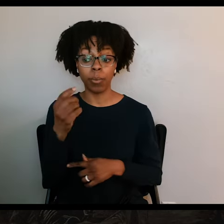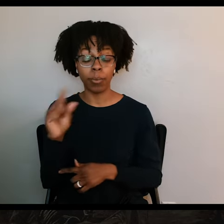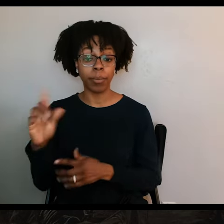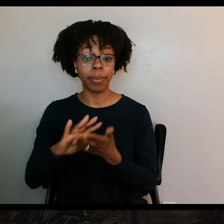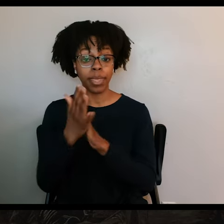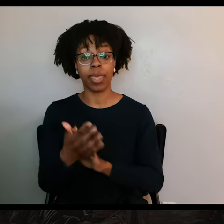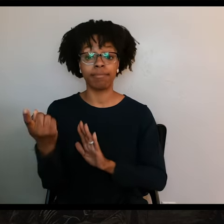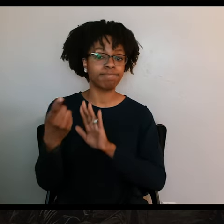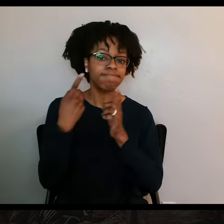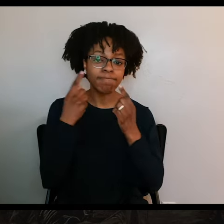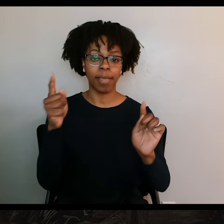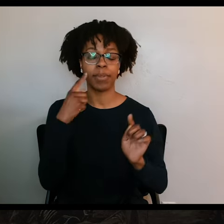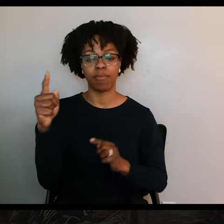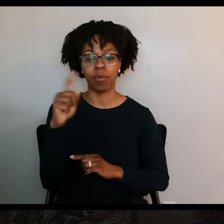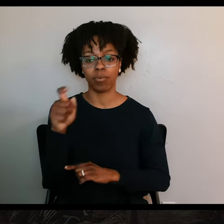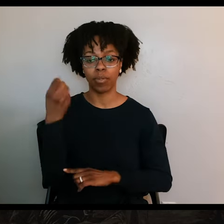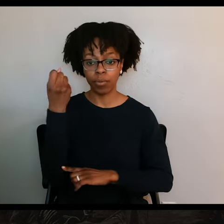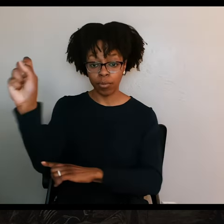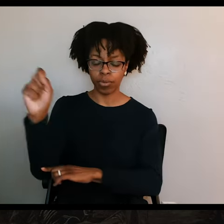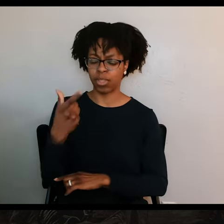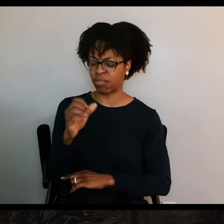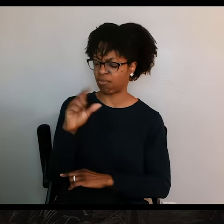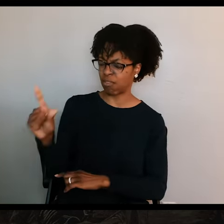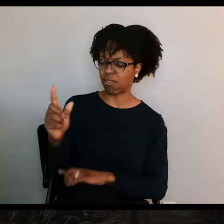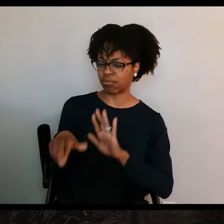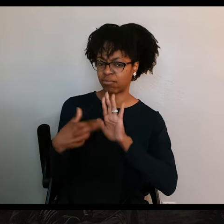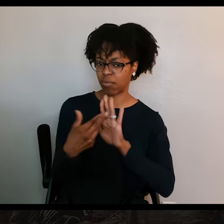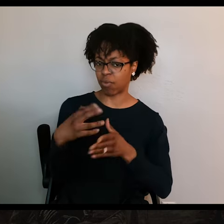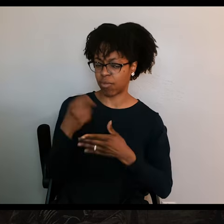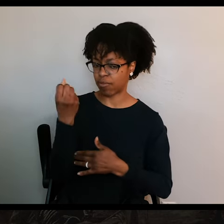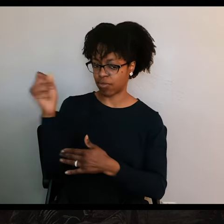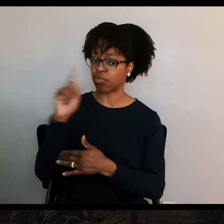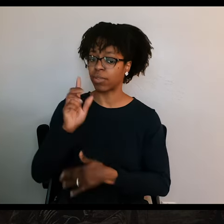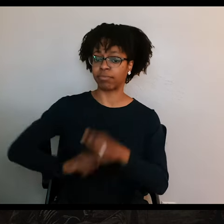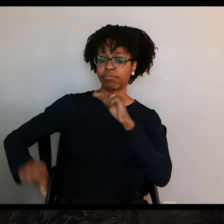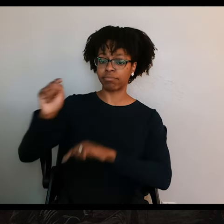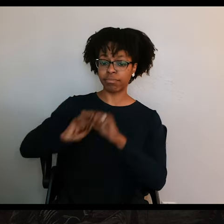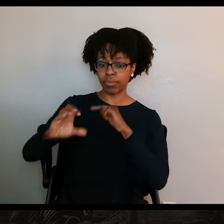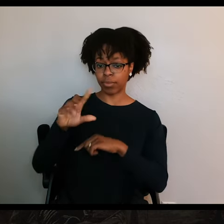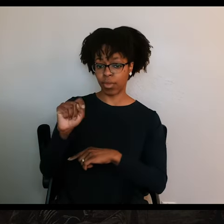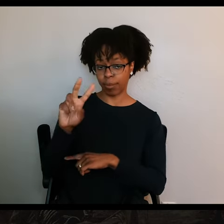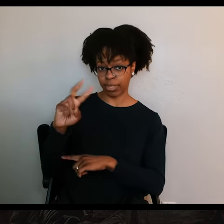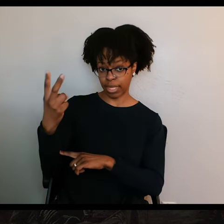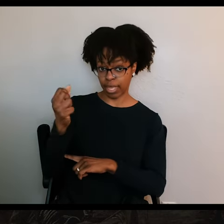Goliad's role in the Texas Revolution goes back to the very beginning. When the first fighting broke out on October 2, 1835,